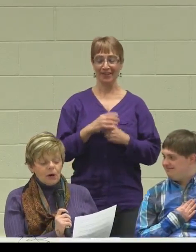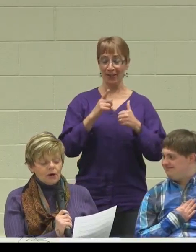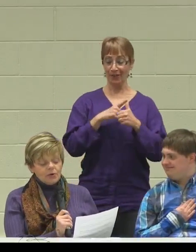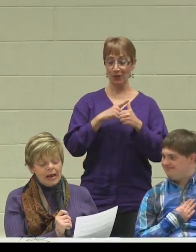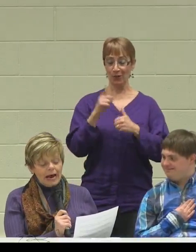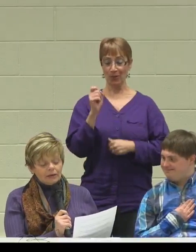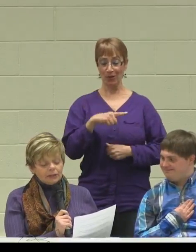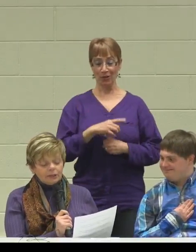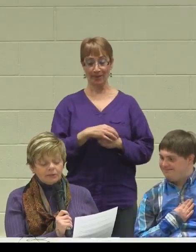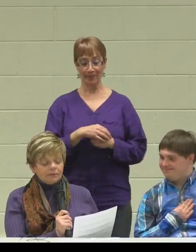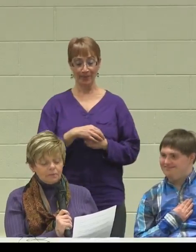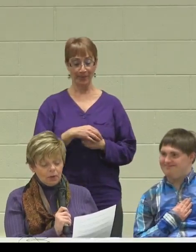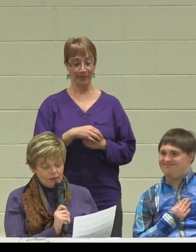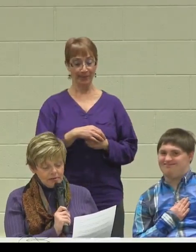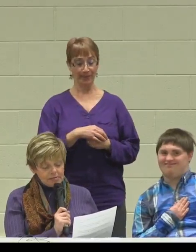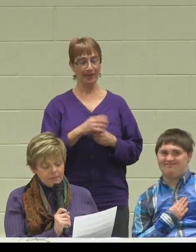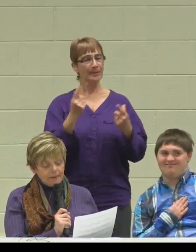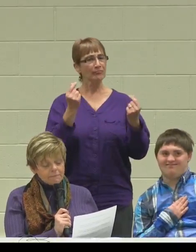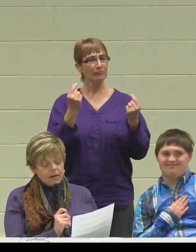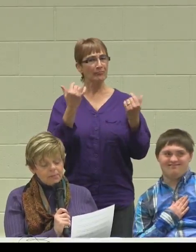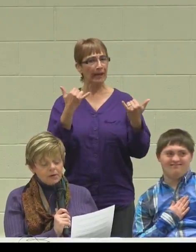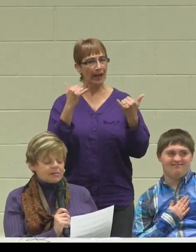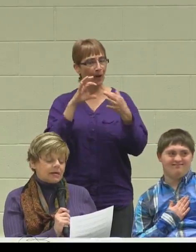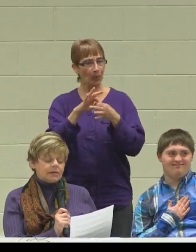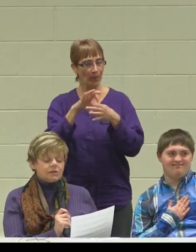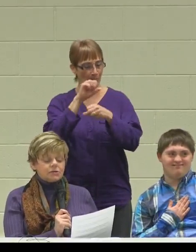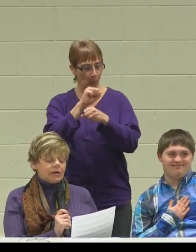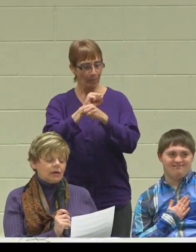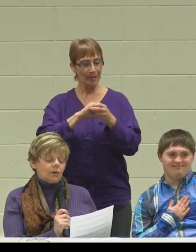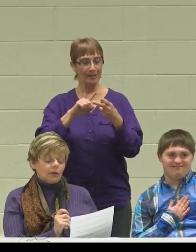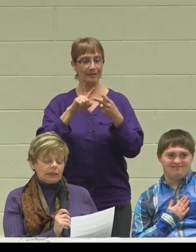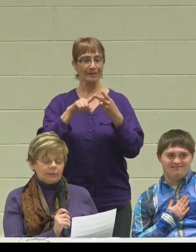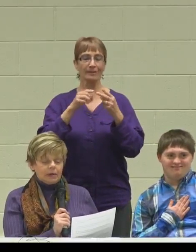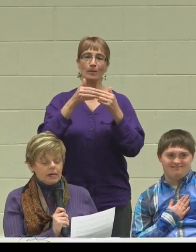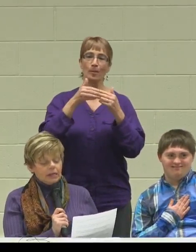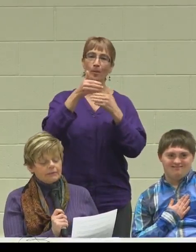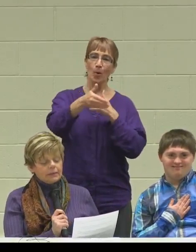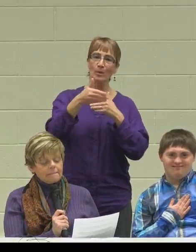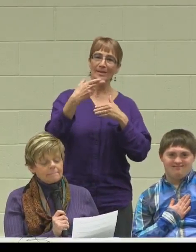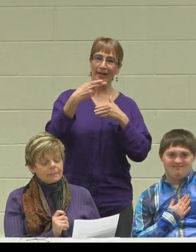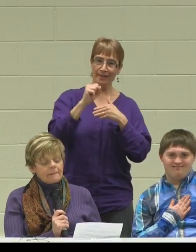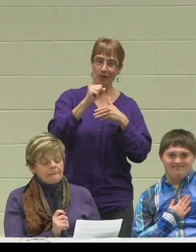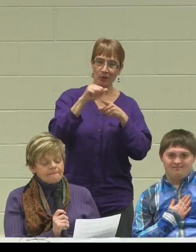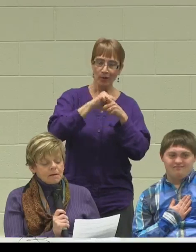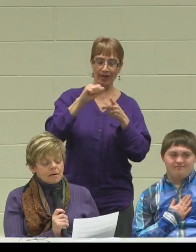Where are you now in terms of employment, post secondary training, or independent living?